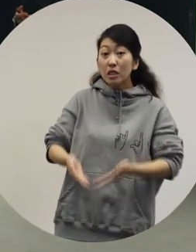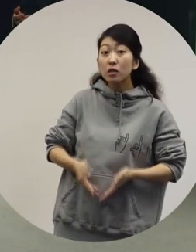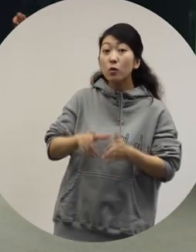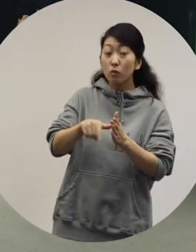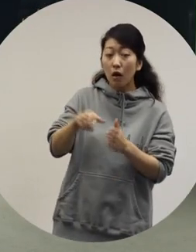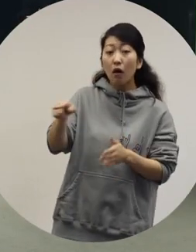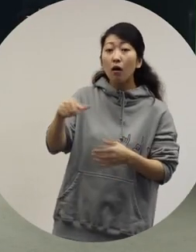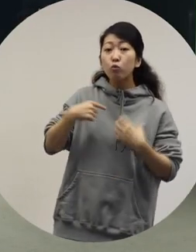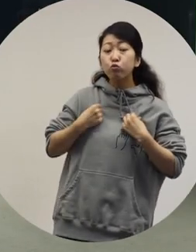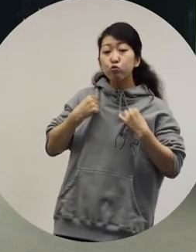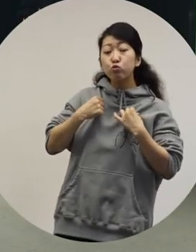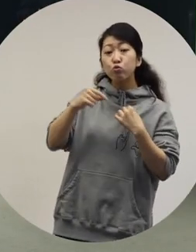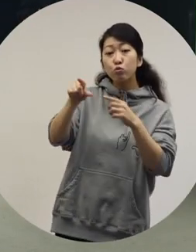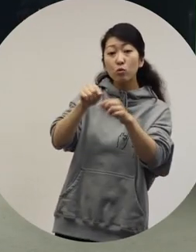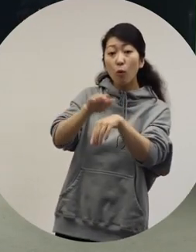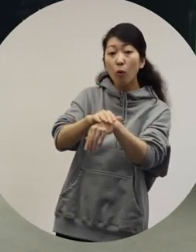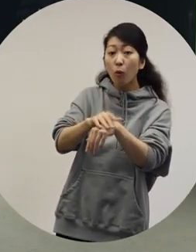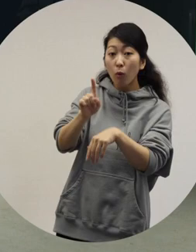how did she choose her clothes?